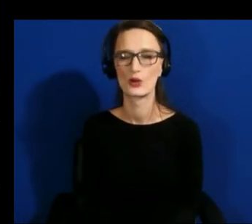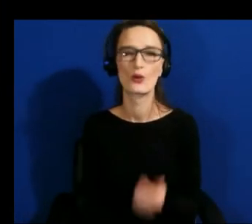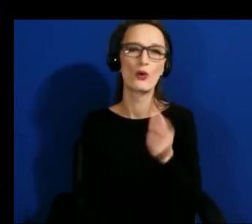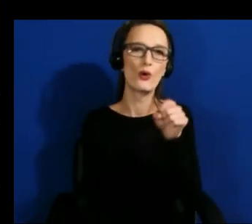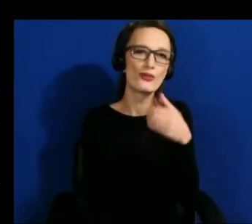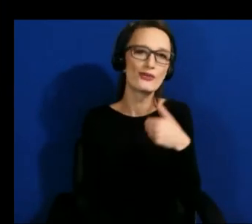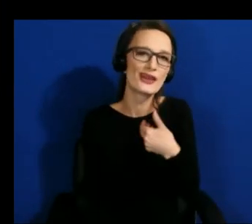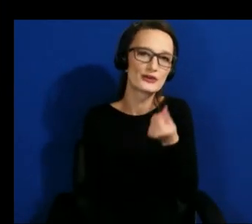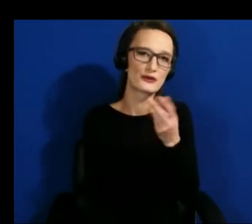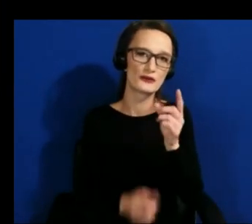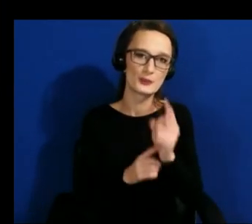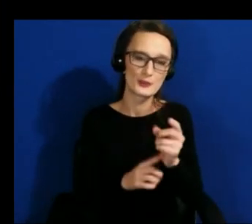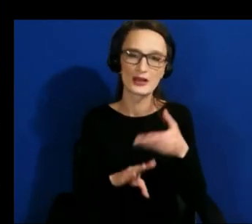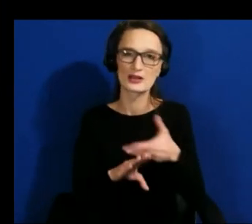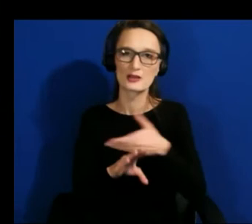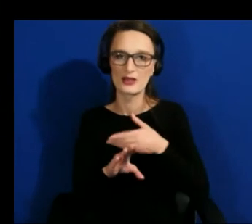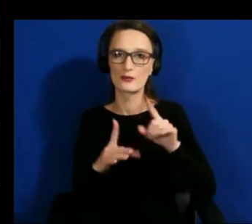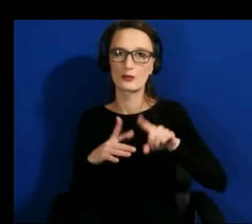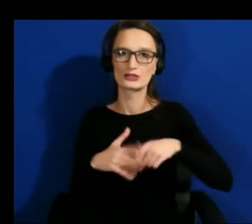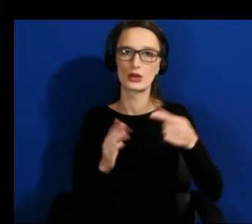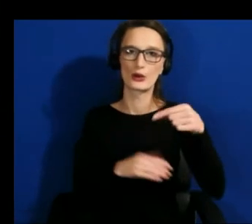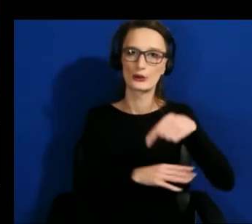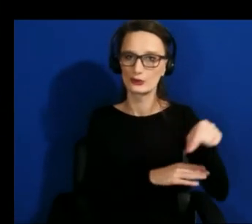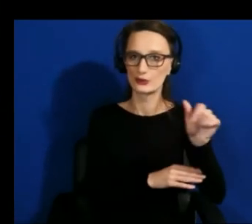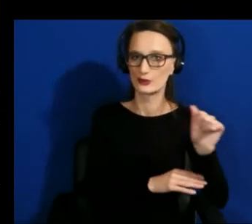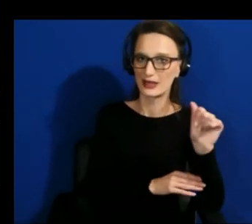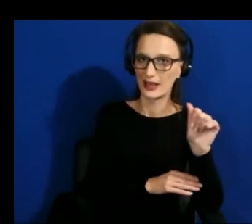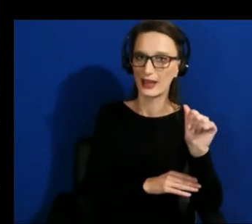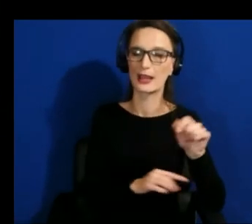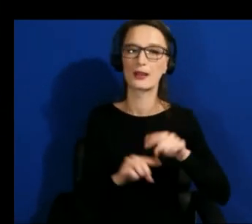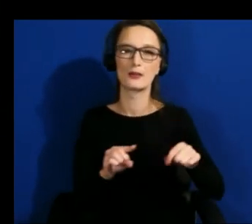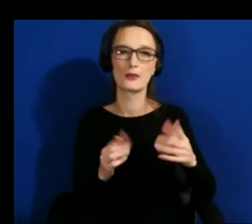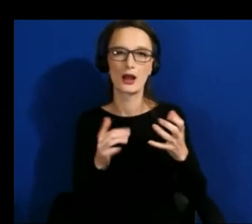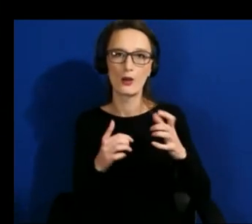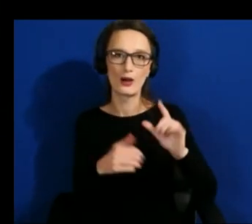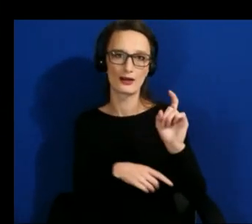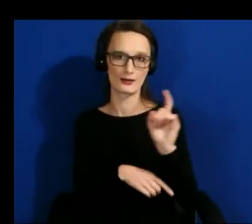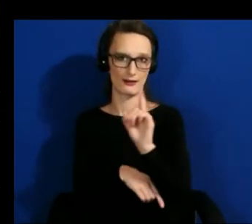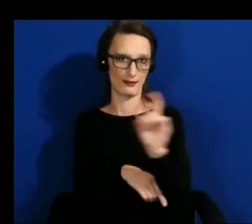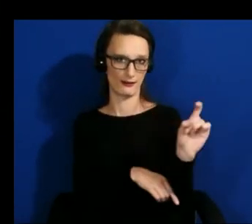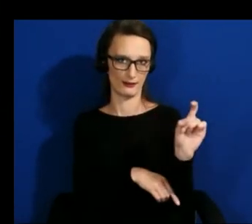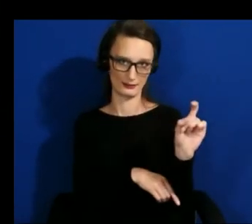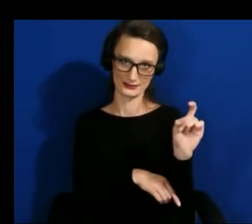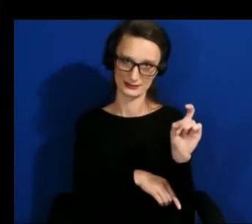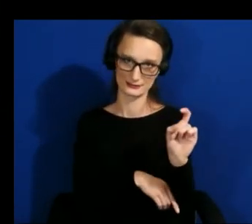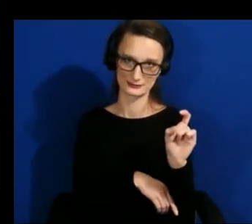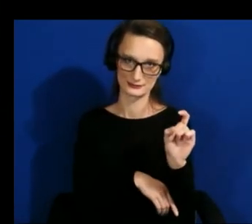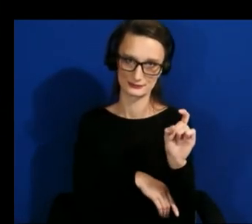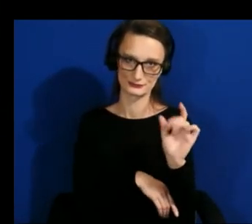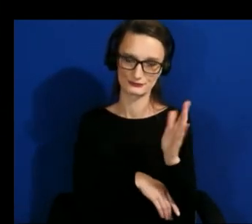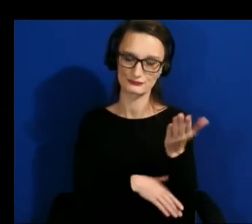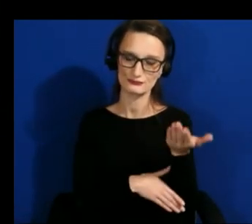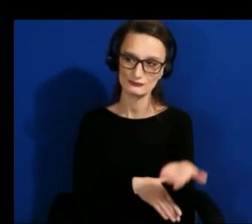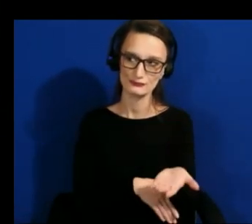going into q a but i wanted to ask each of you what are some of the more general challenges